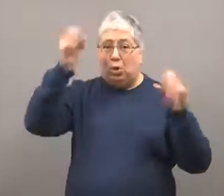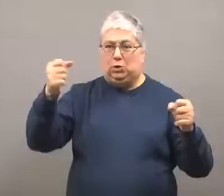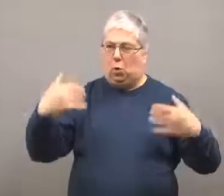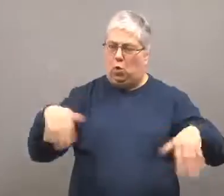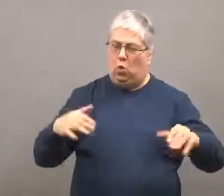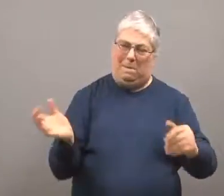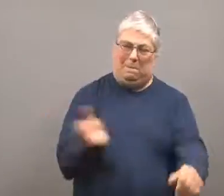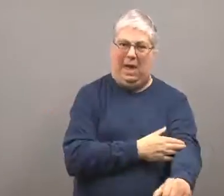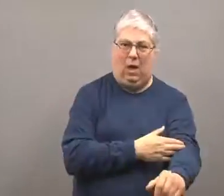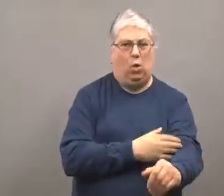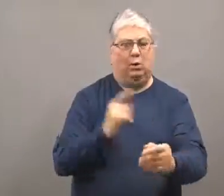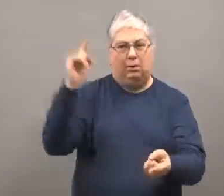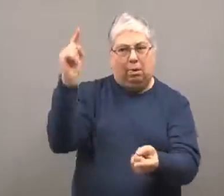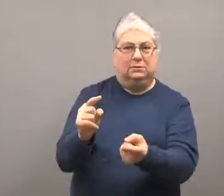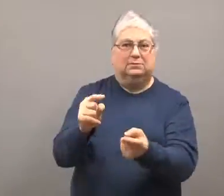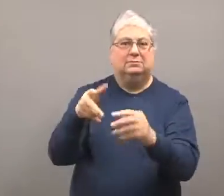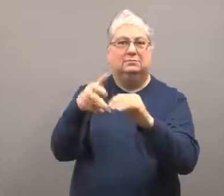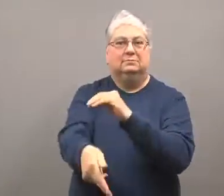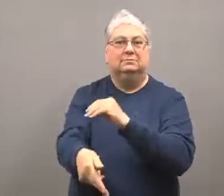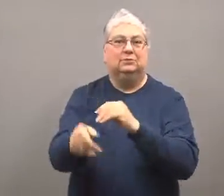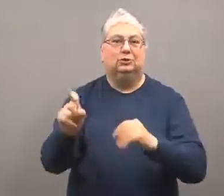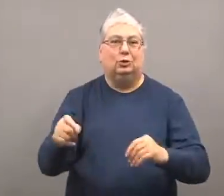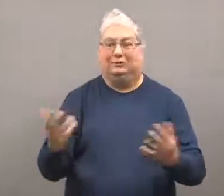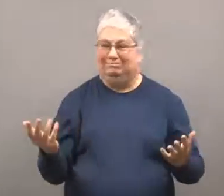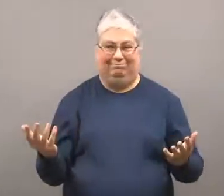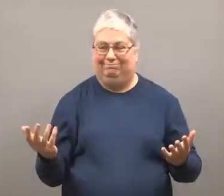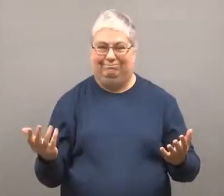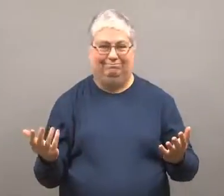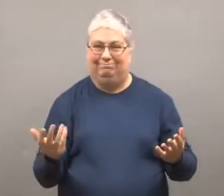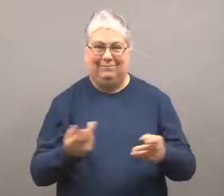The president had too much power and that was supposed to be changed.